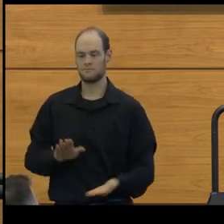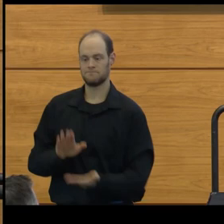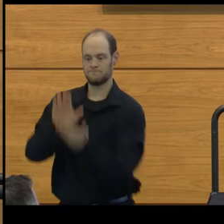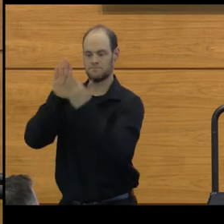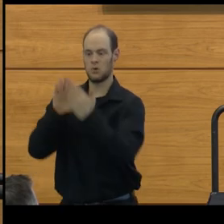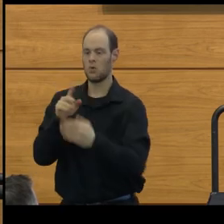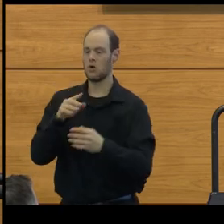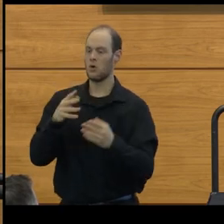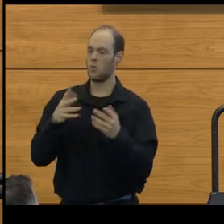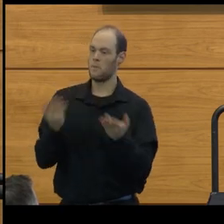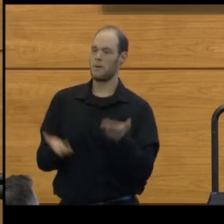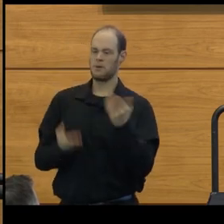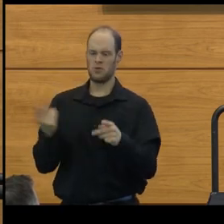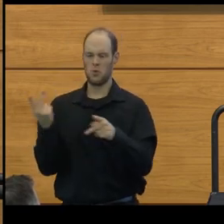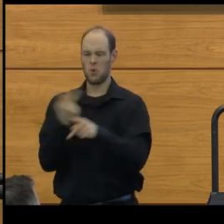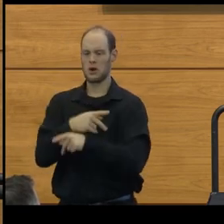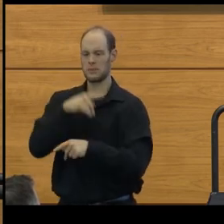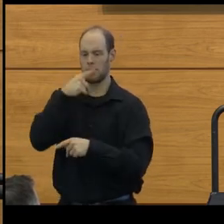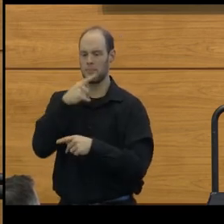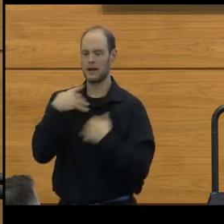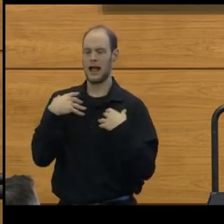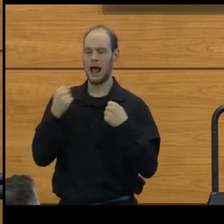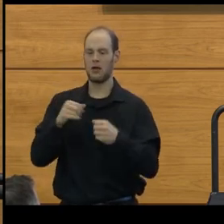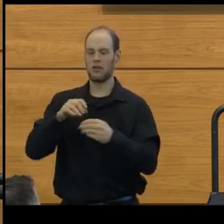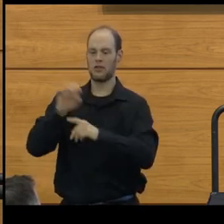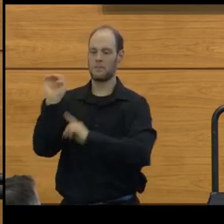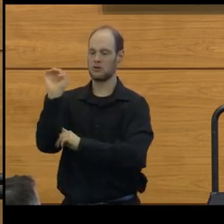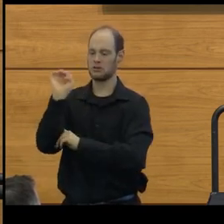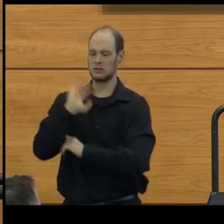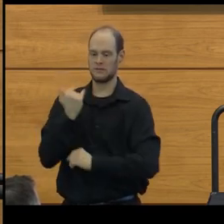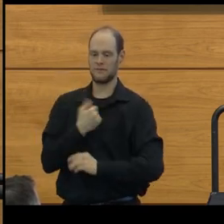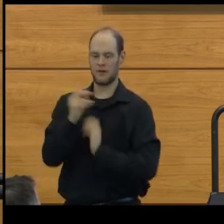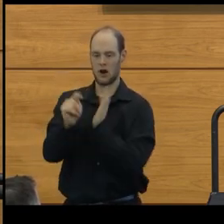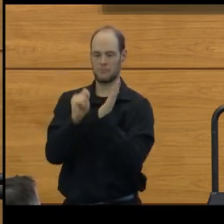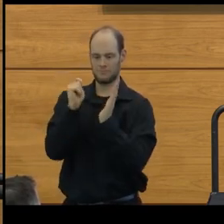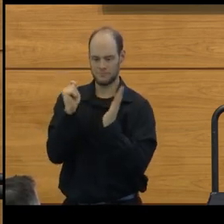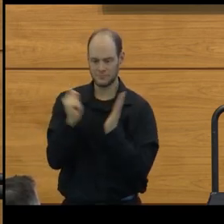public health emergencies of our time, school violence.